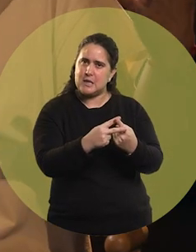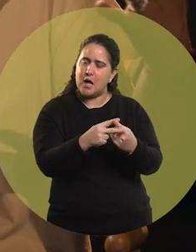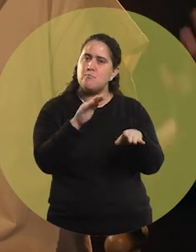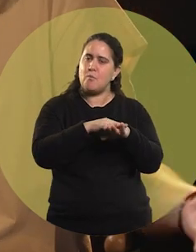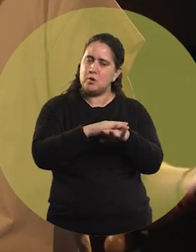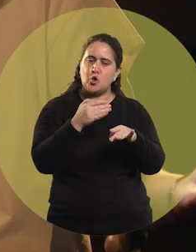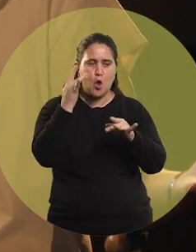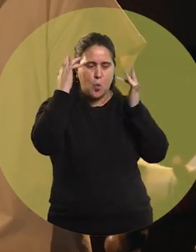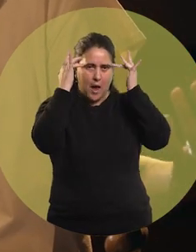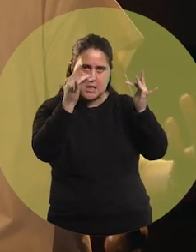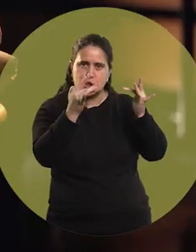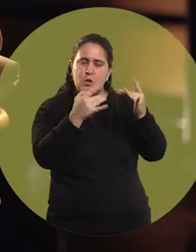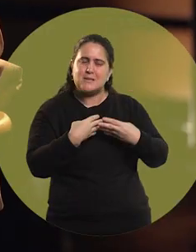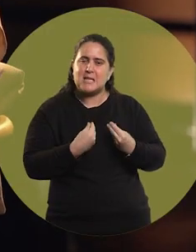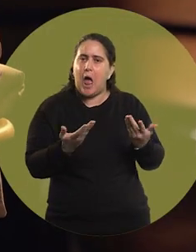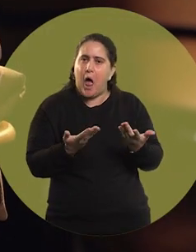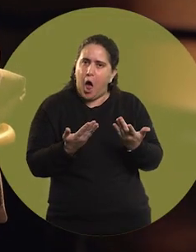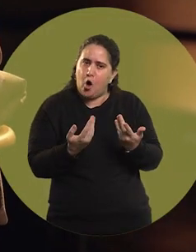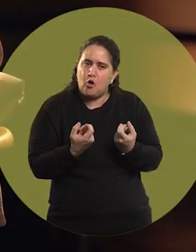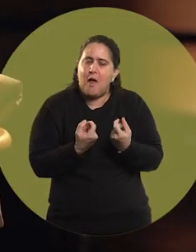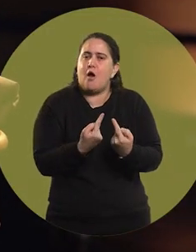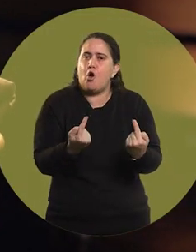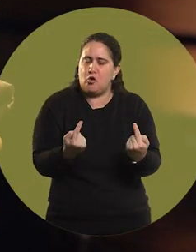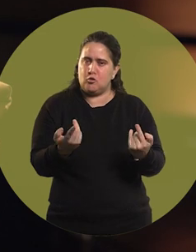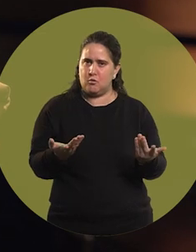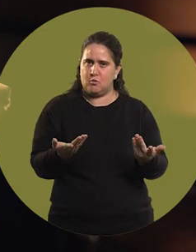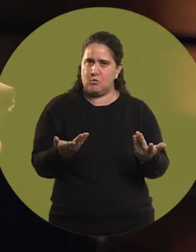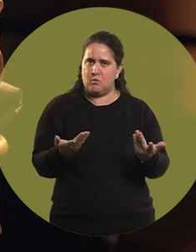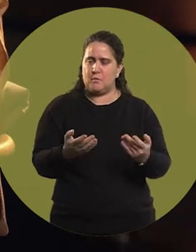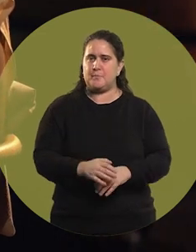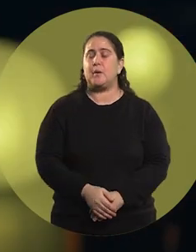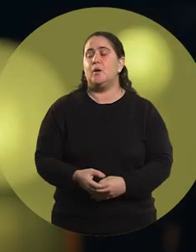your whole education, that you feel today were really important to you?